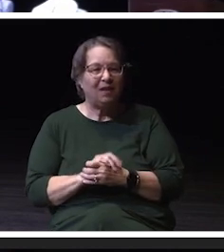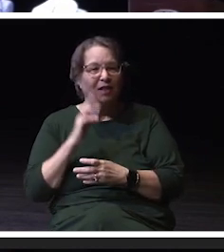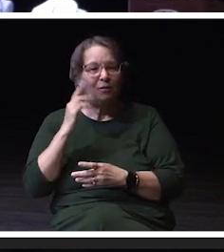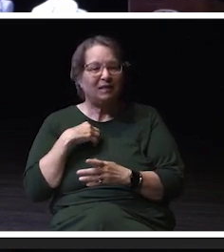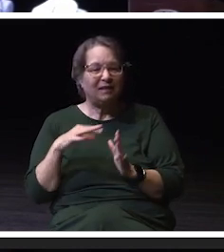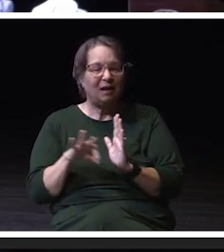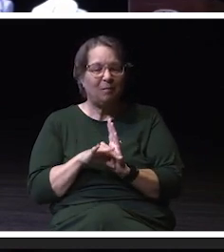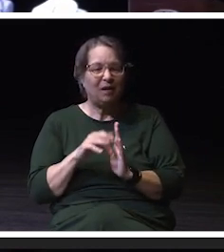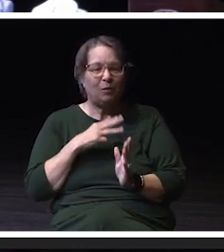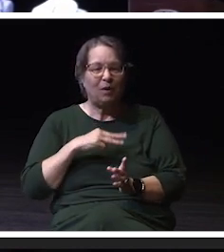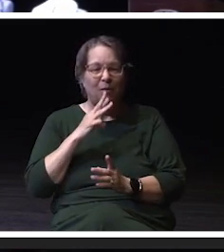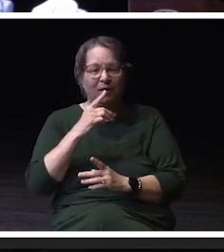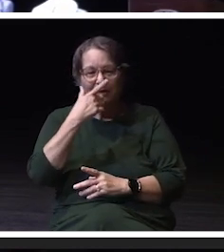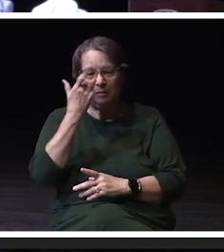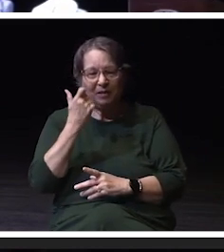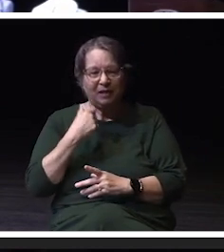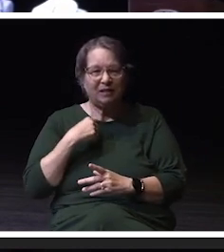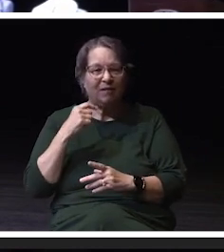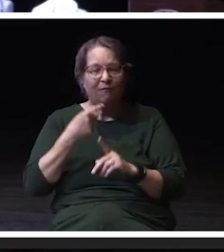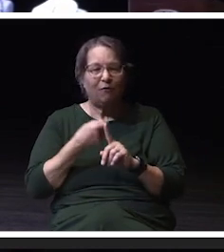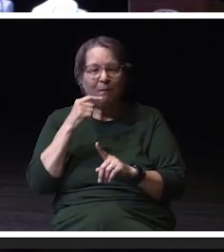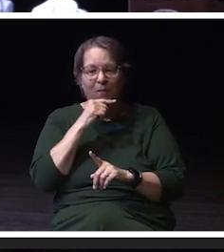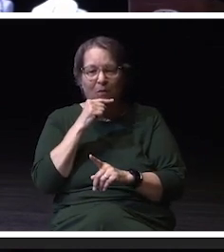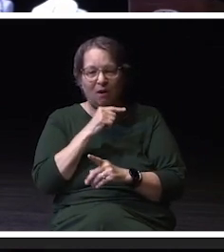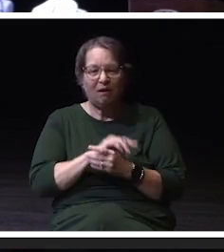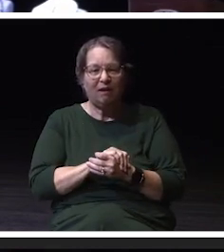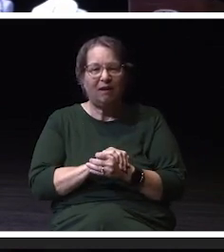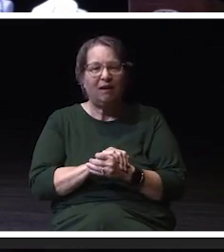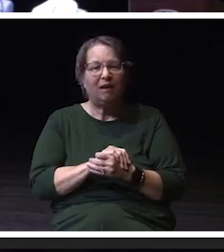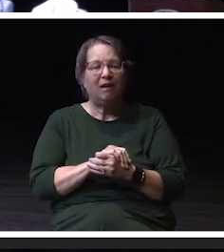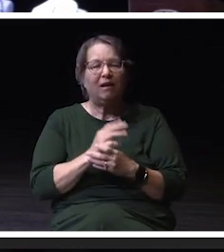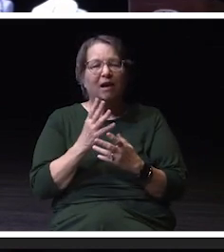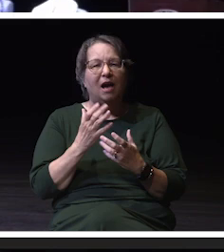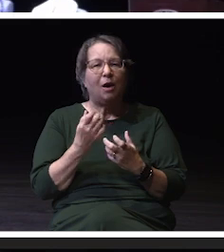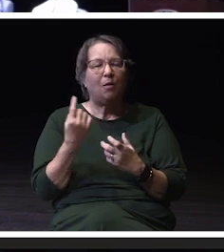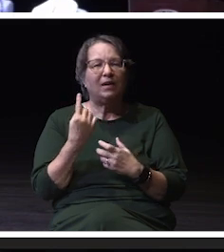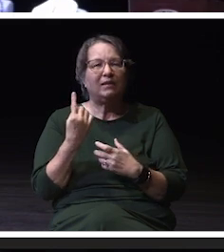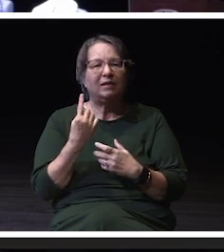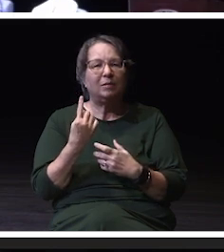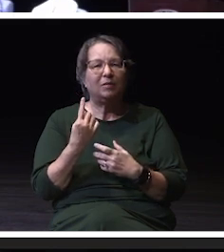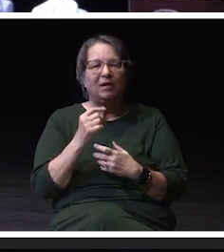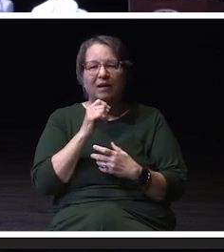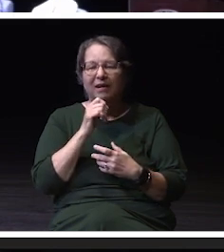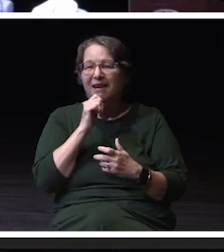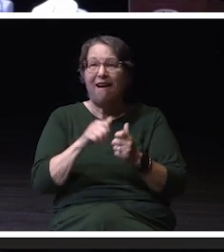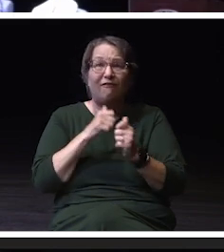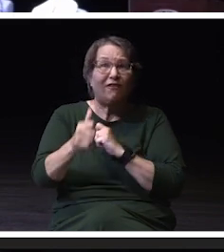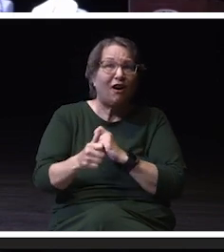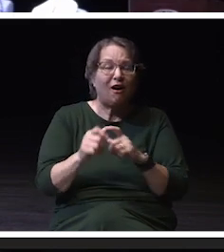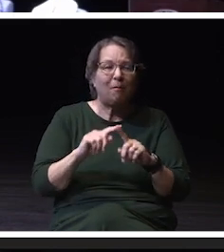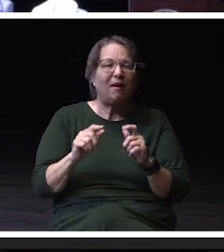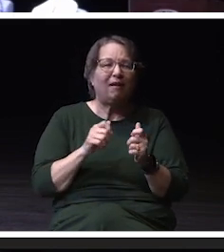was because I'm from Milwaukee. I wanted to go somewhere that was not too far from home, but far enough, from home to where